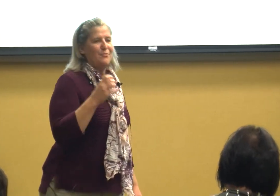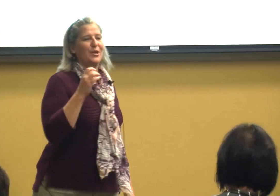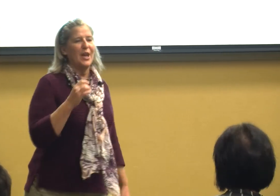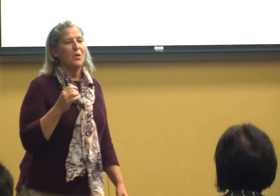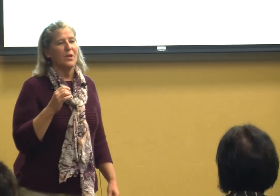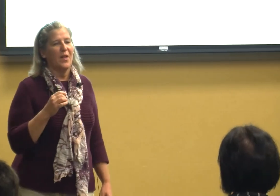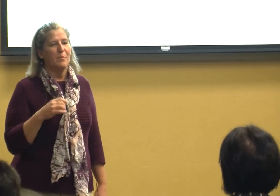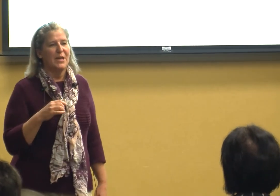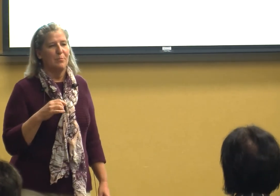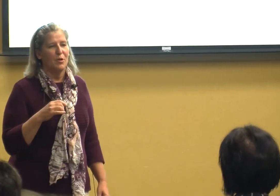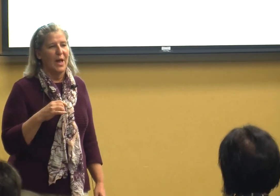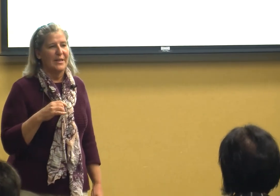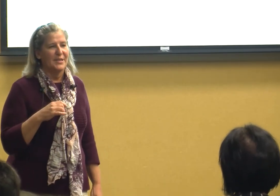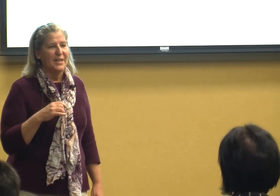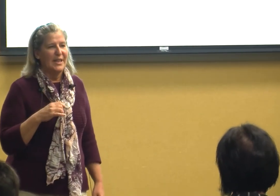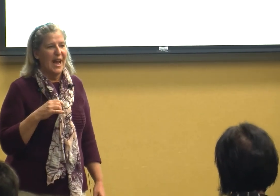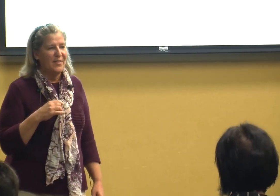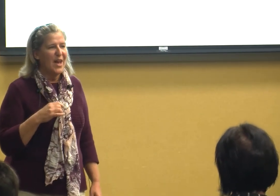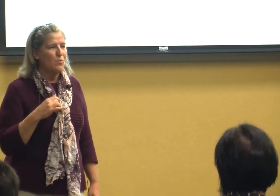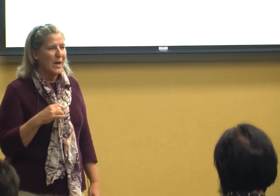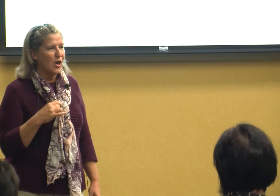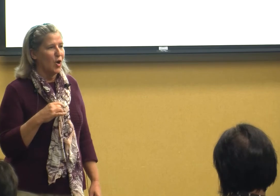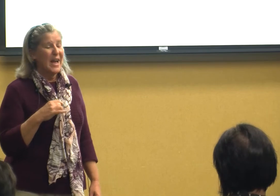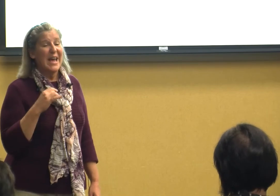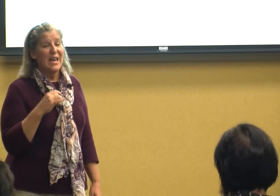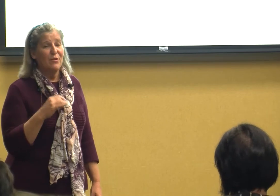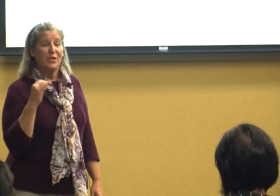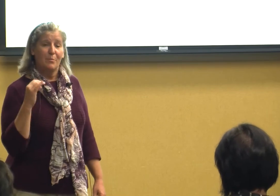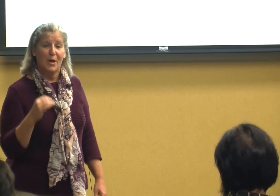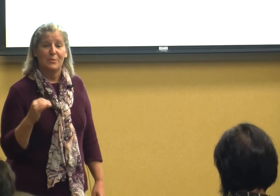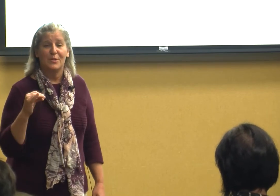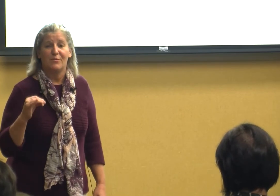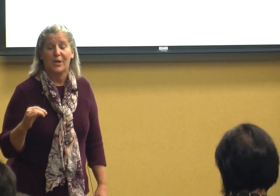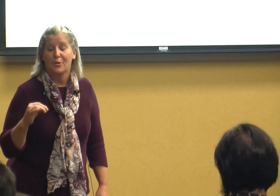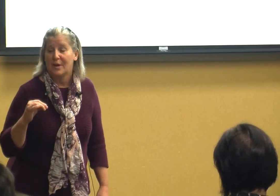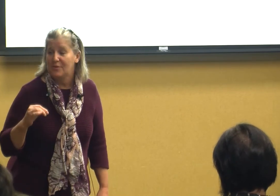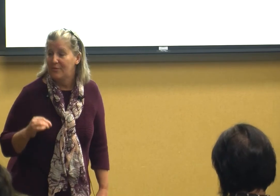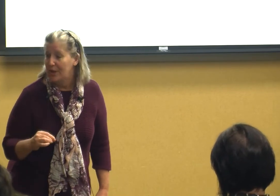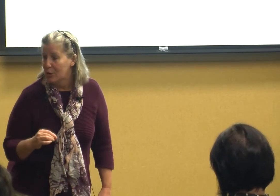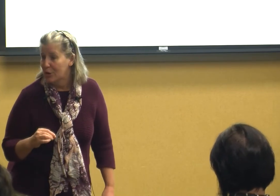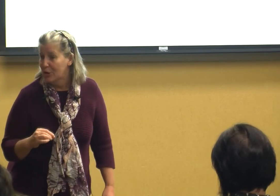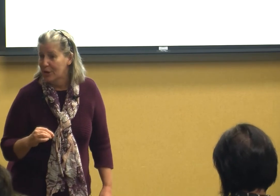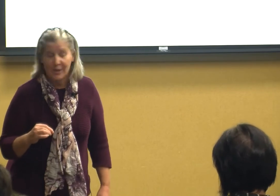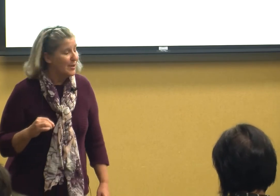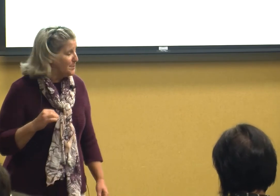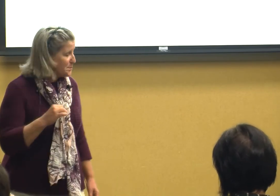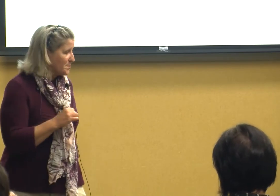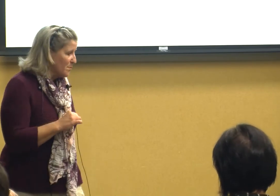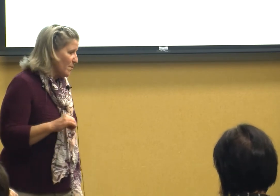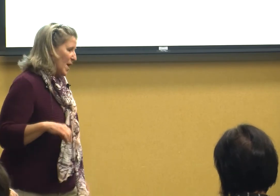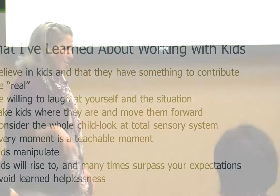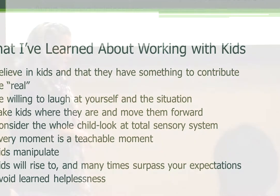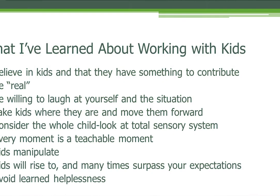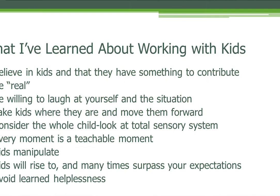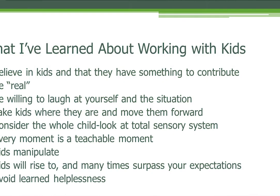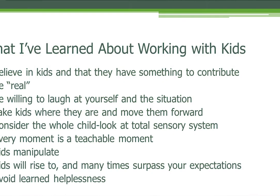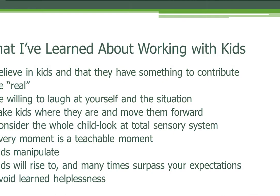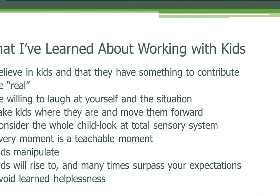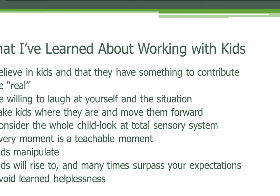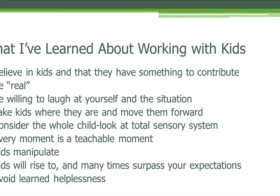to know that they manipulate and they will even the most severe of severe and then kids will rise